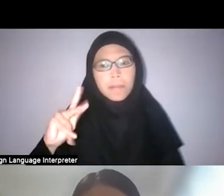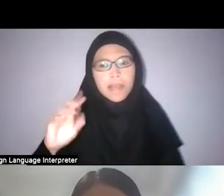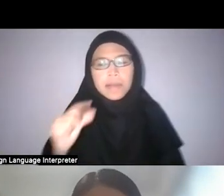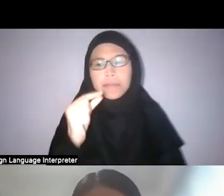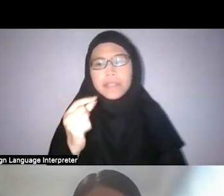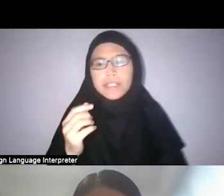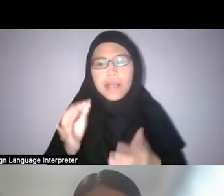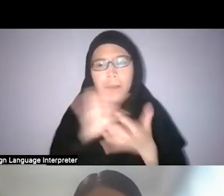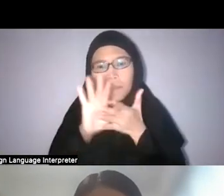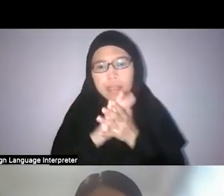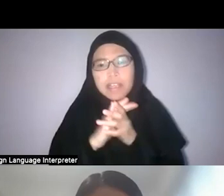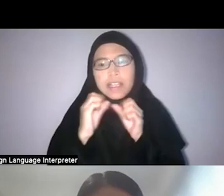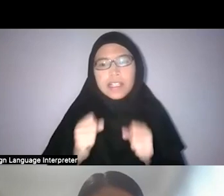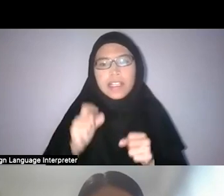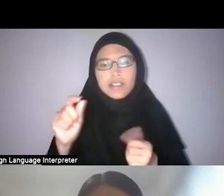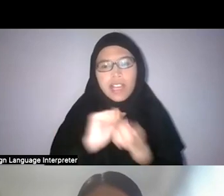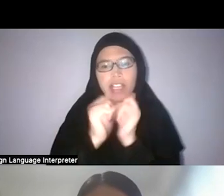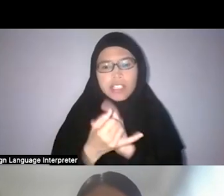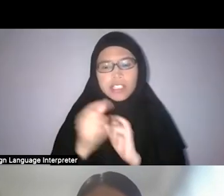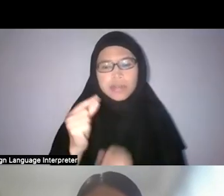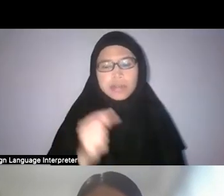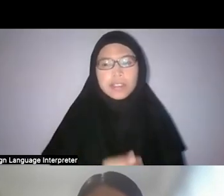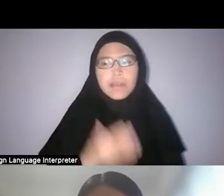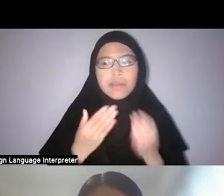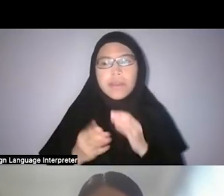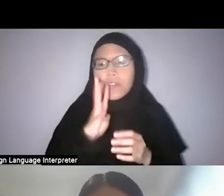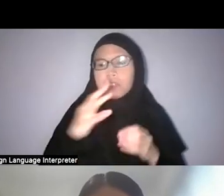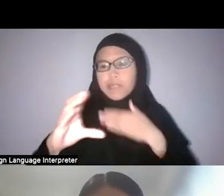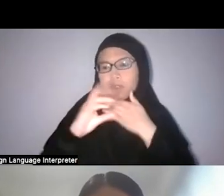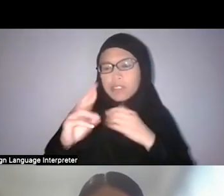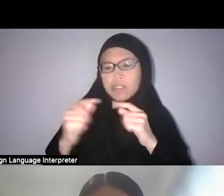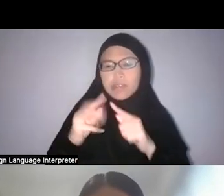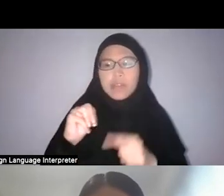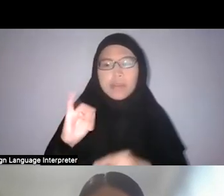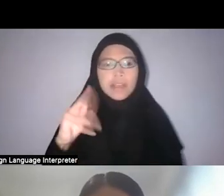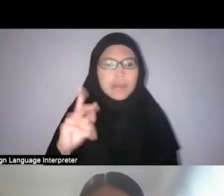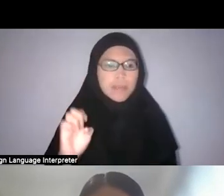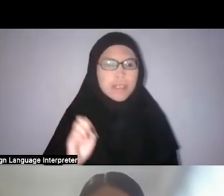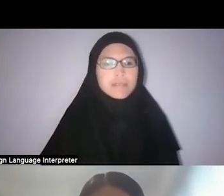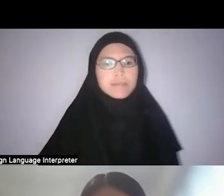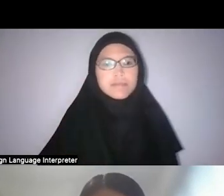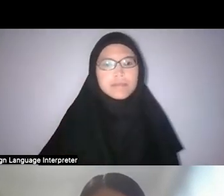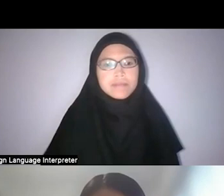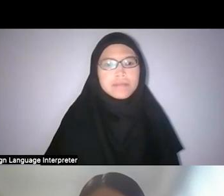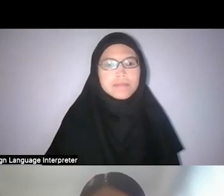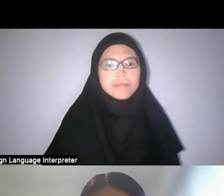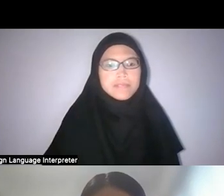so if you could adjust it or perhaps if you could speak closer to the mic, it might be a bit better.